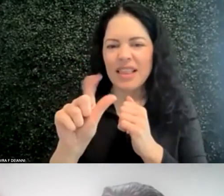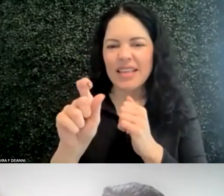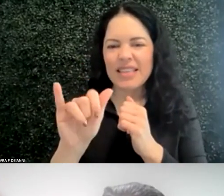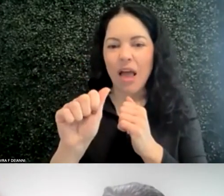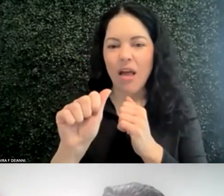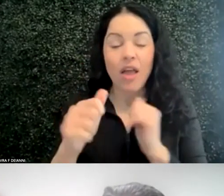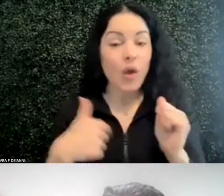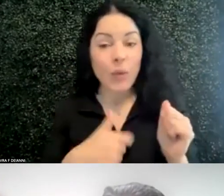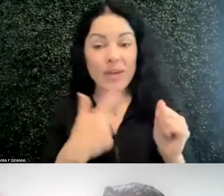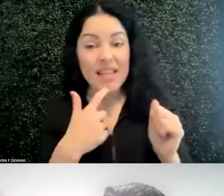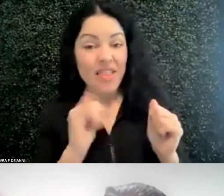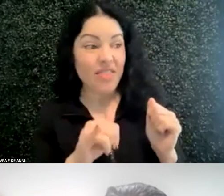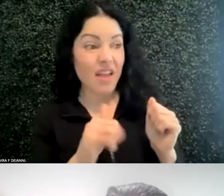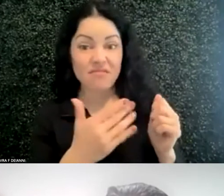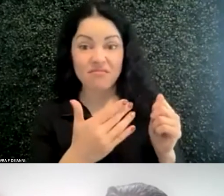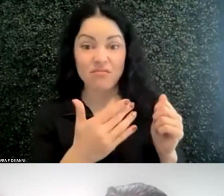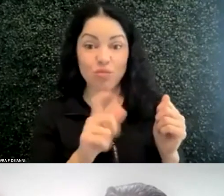And she's like no, it might take someone twice as long.